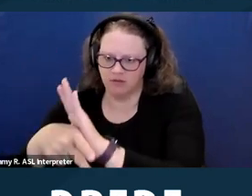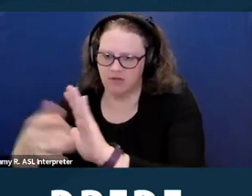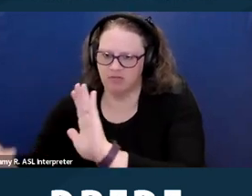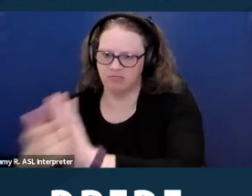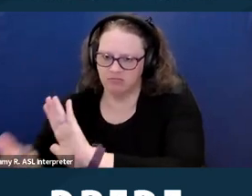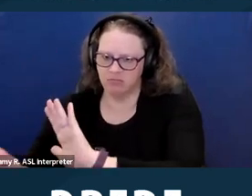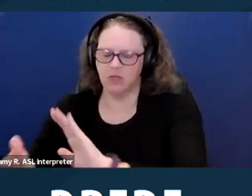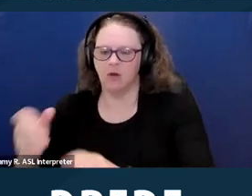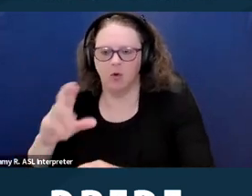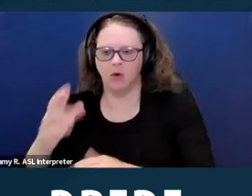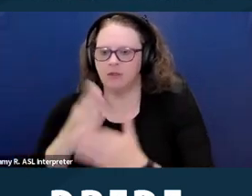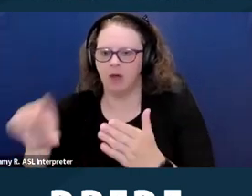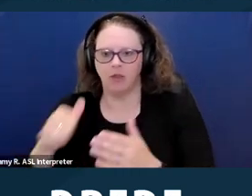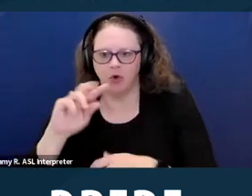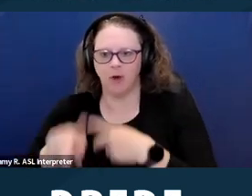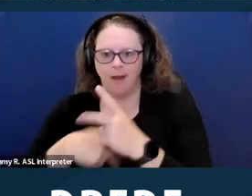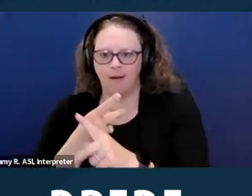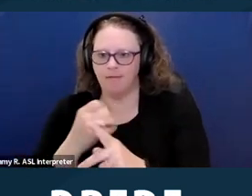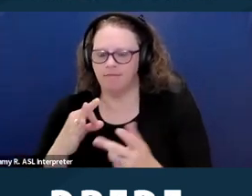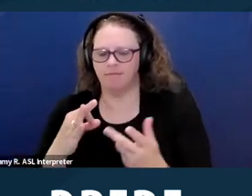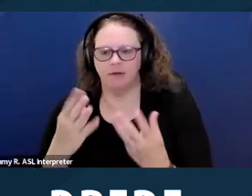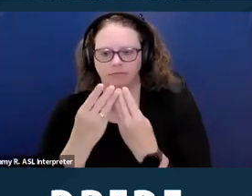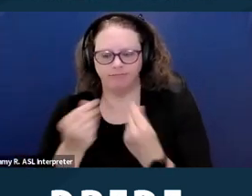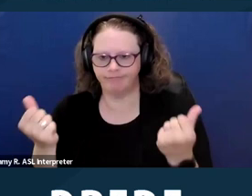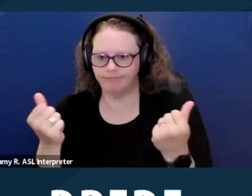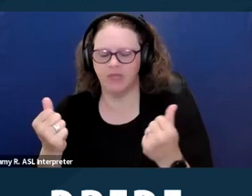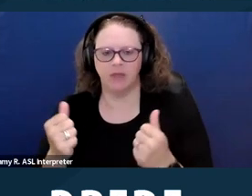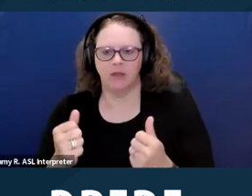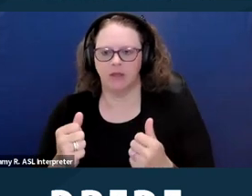maybe how education